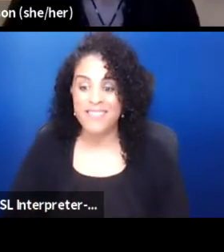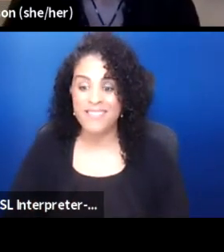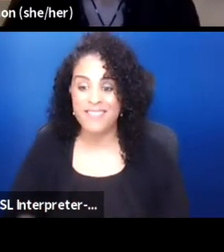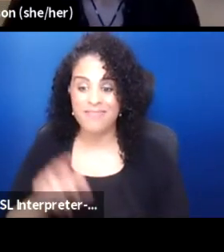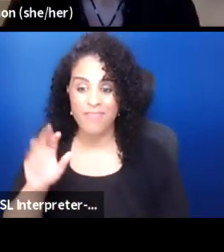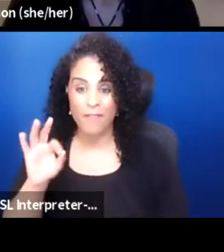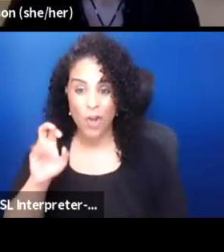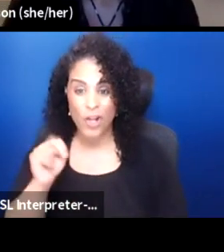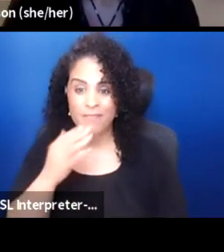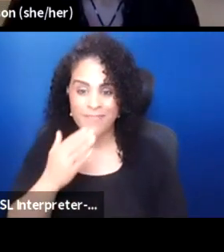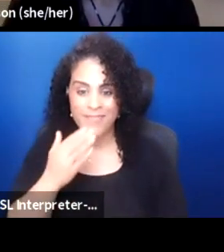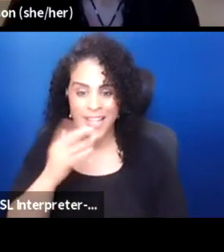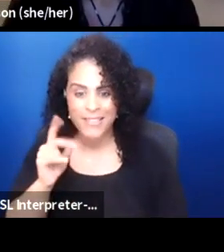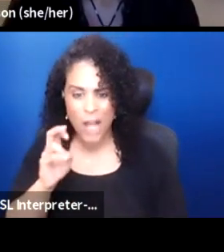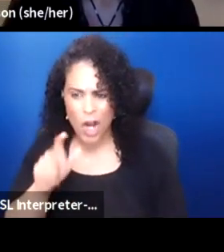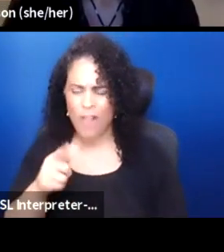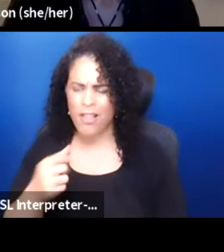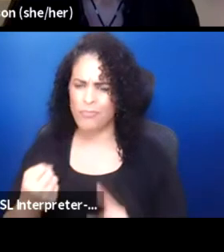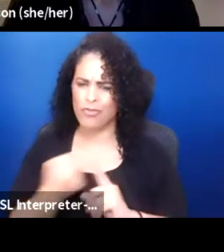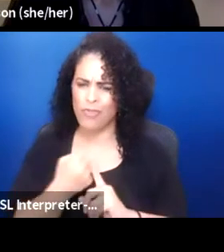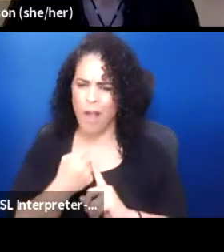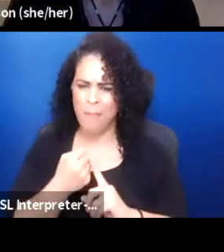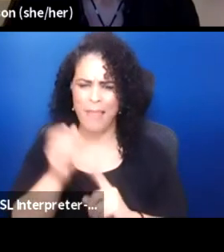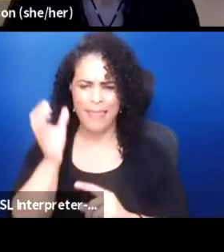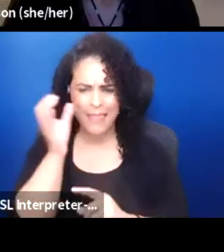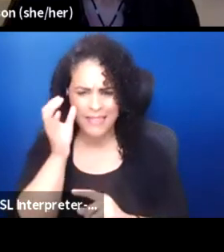You know I'm really struck listening to all of everyone,